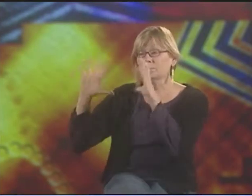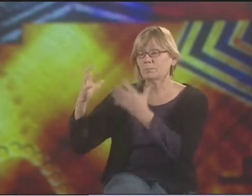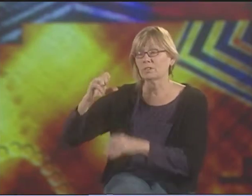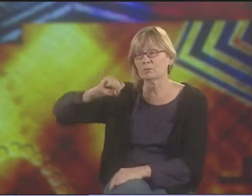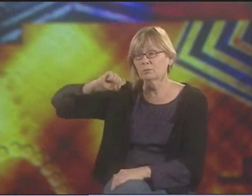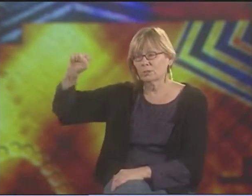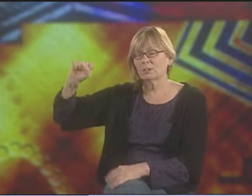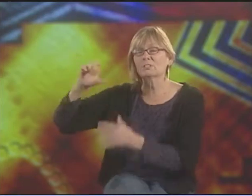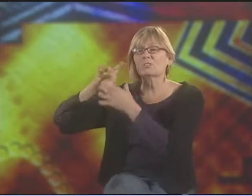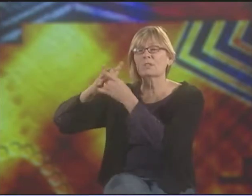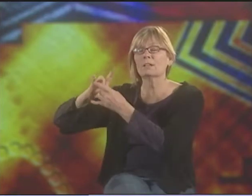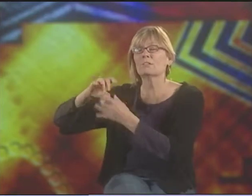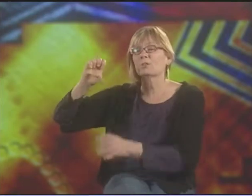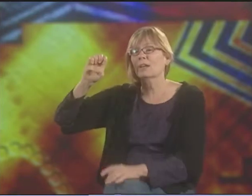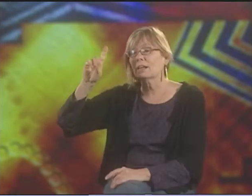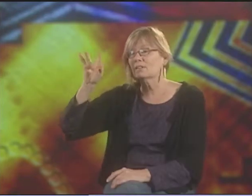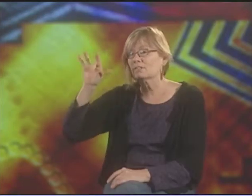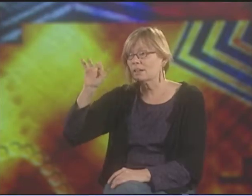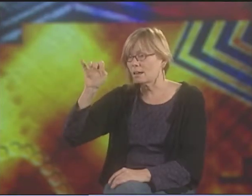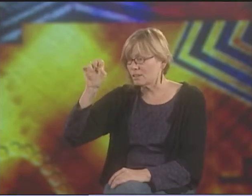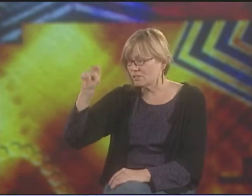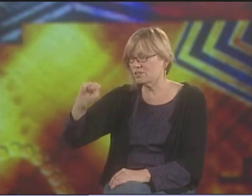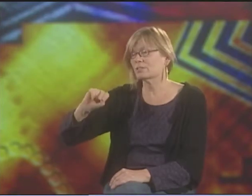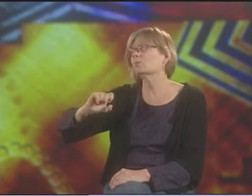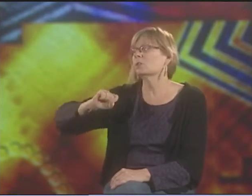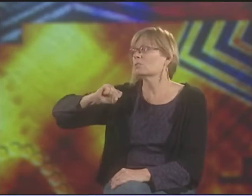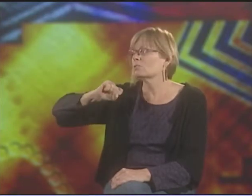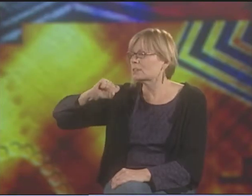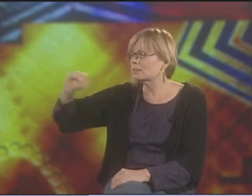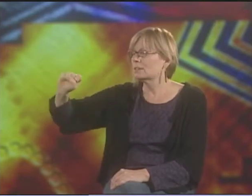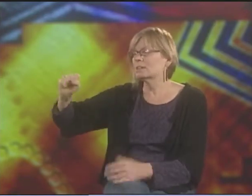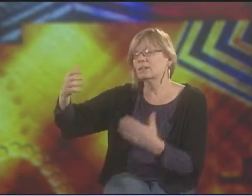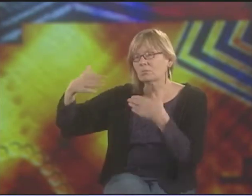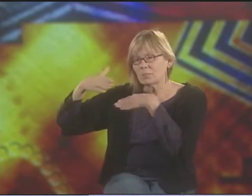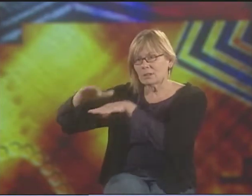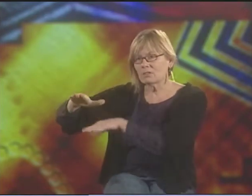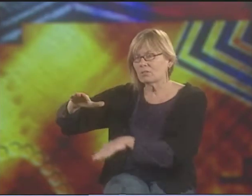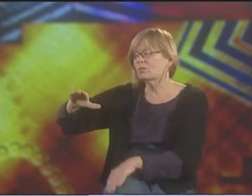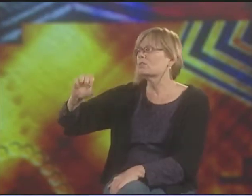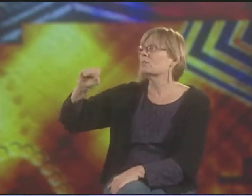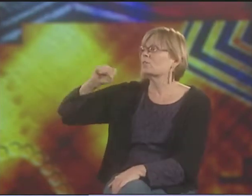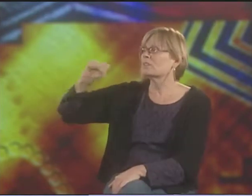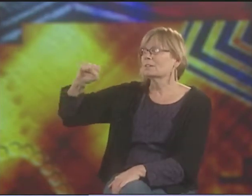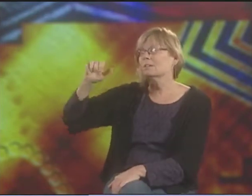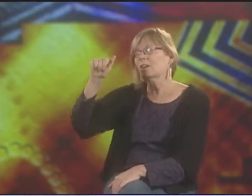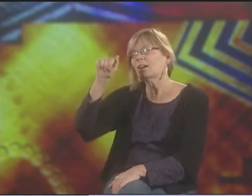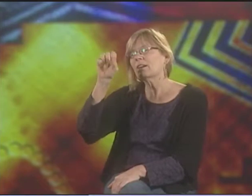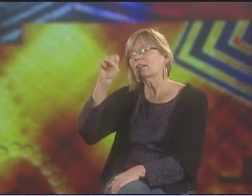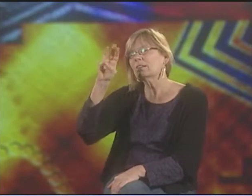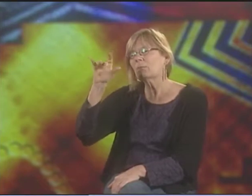SO THAT CATEGORY OF RESISTANCE POETRY IS TO MAINSTREAMING,